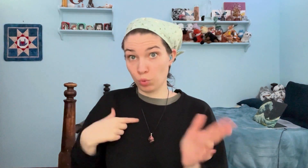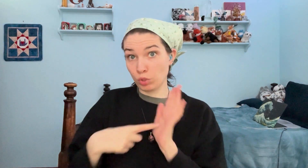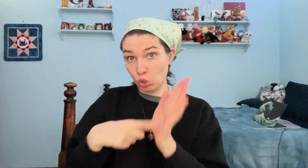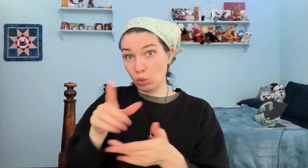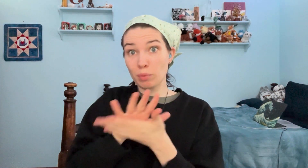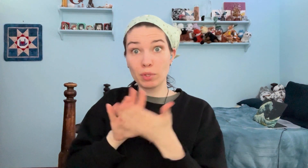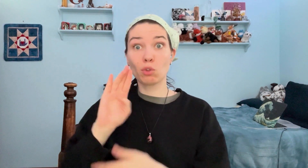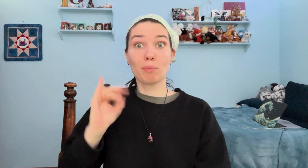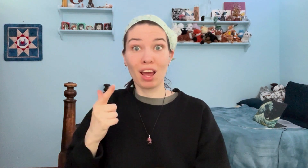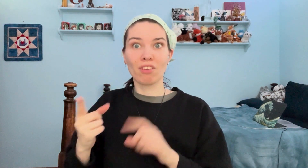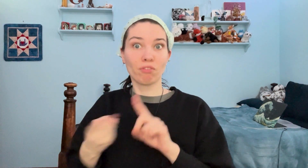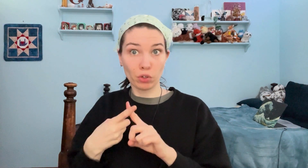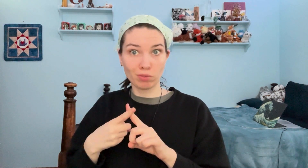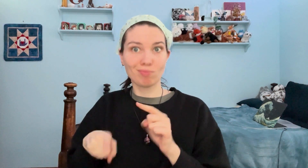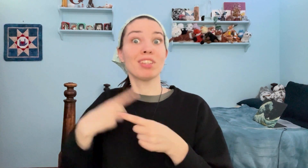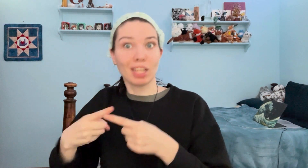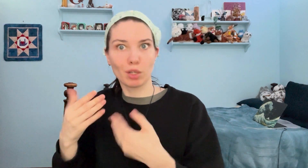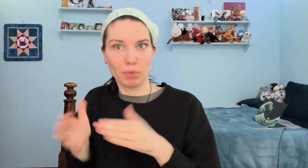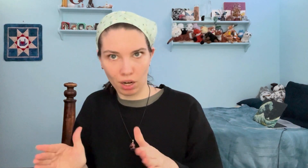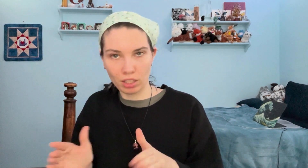I'm gonna show you the mystery bag first, then the boxes